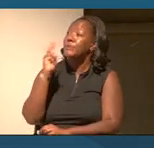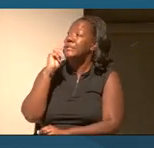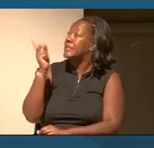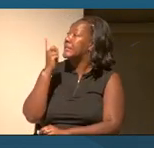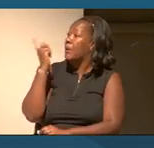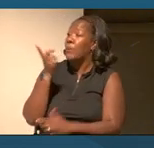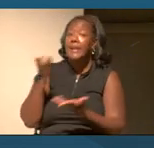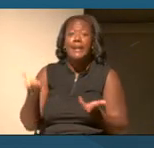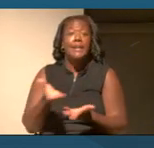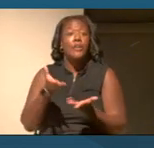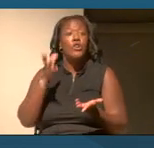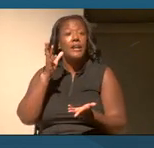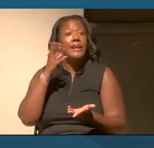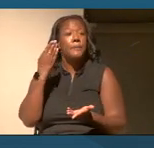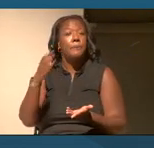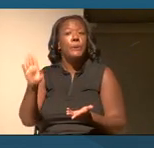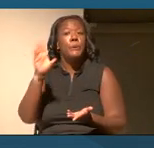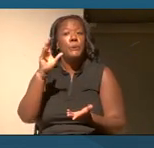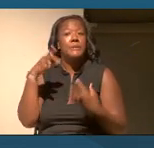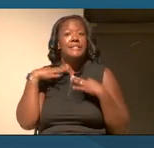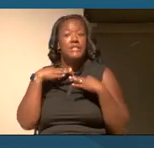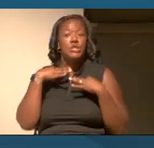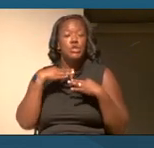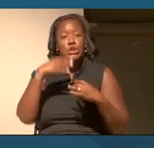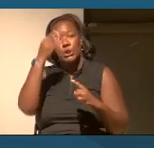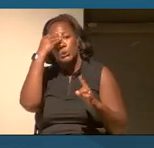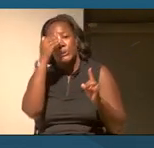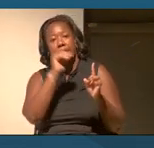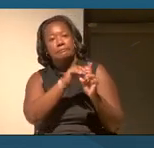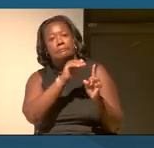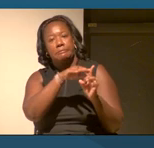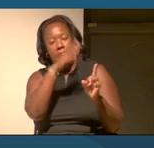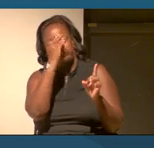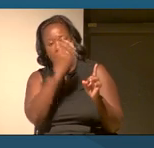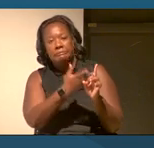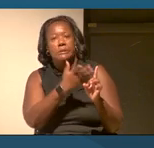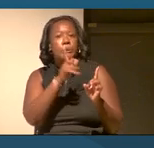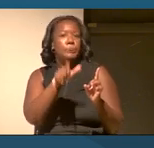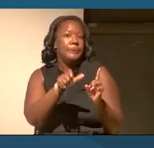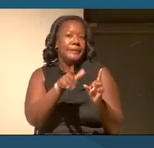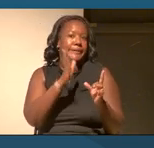shirt, please grab us and let us know if there's something that we can do to make this more accessible for you.